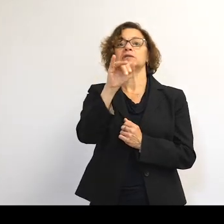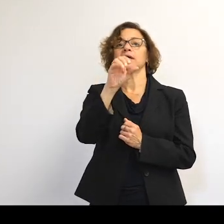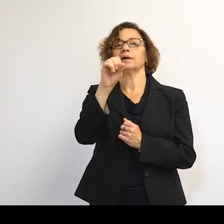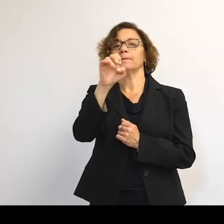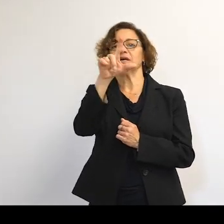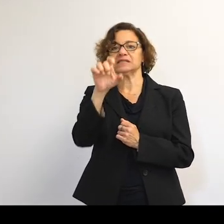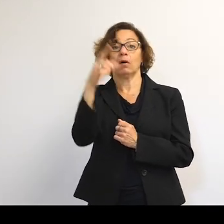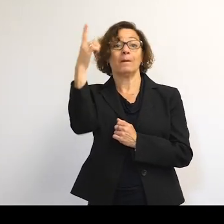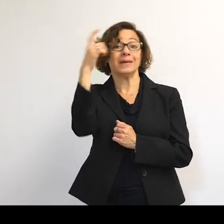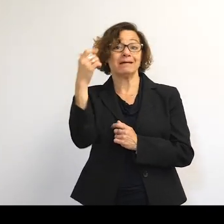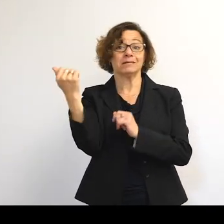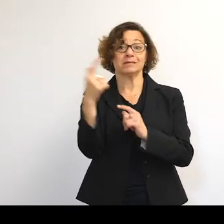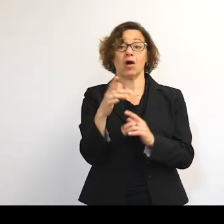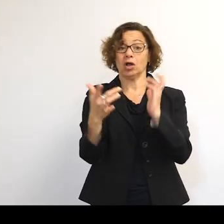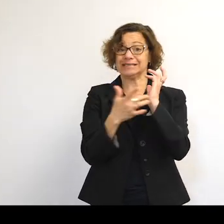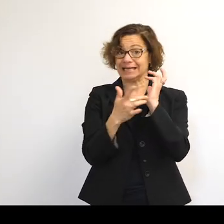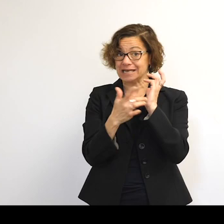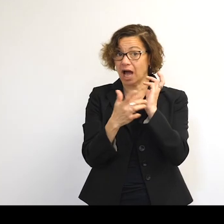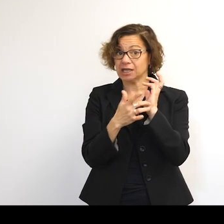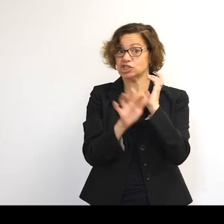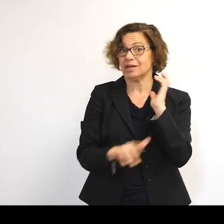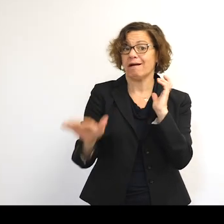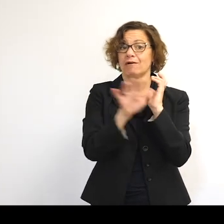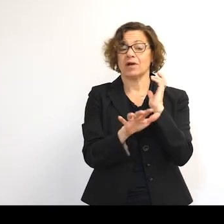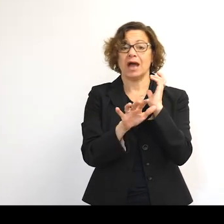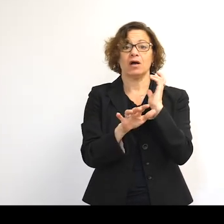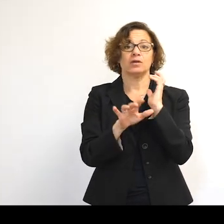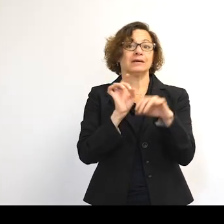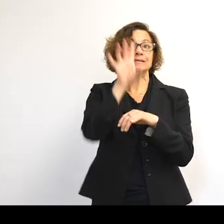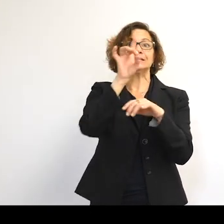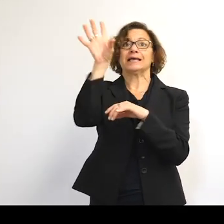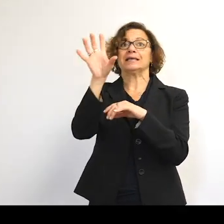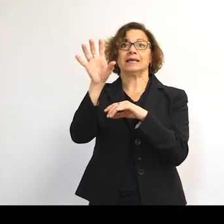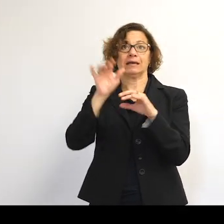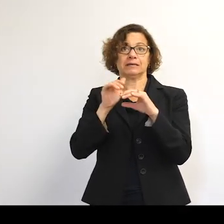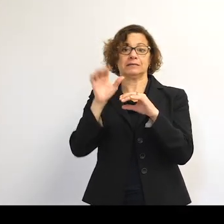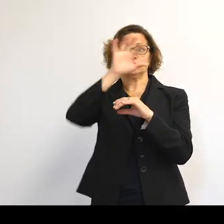And that's because all of the technology around getting things into orbit is the same technology you use